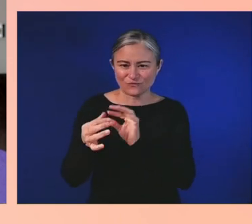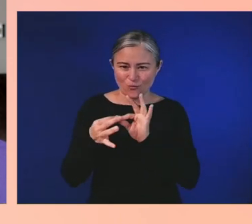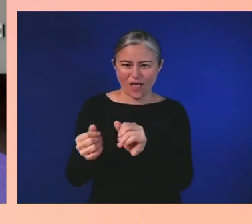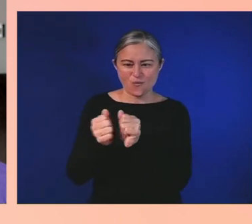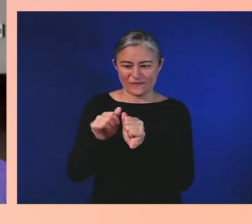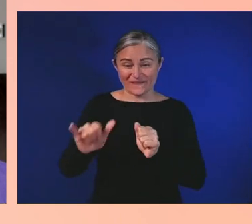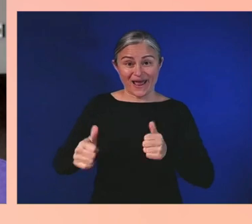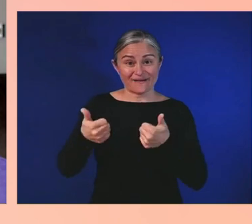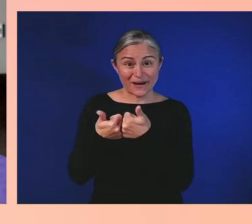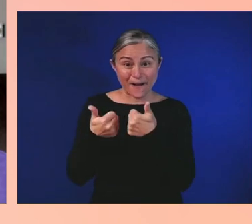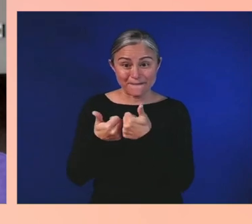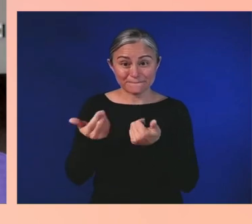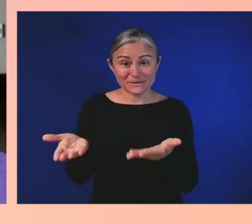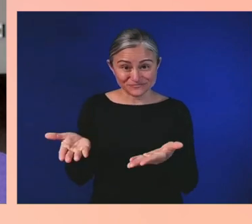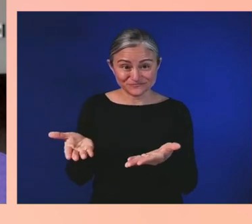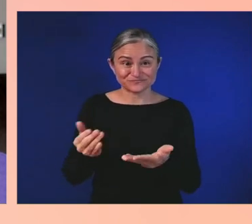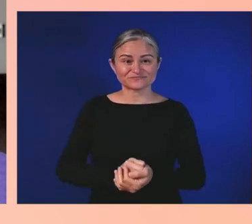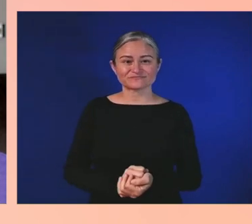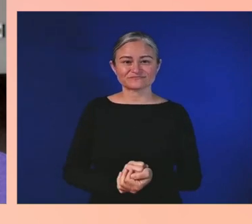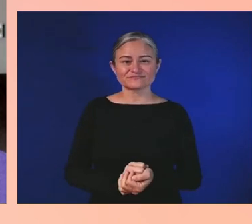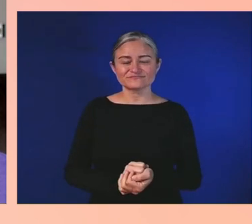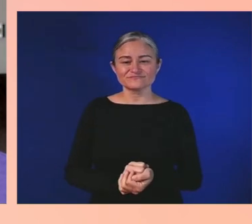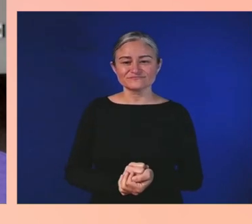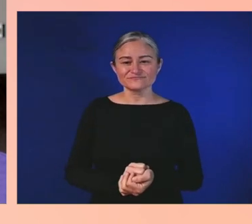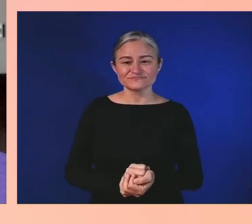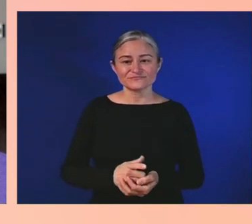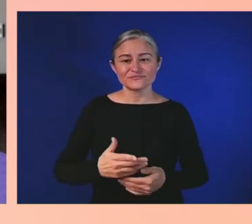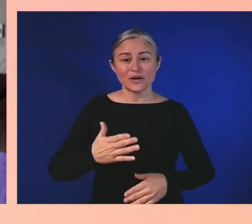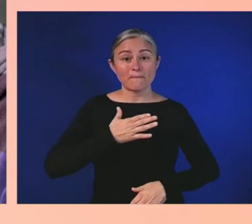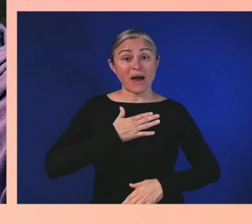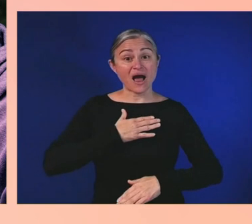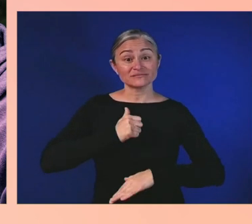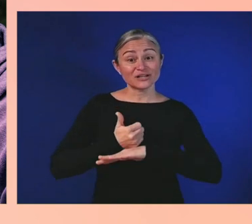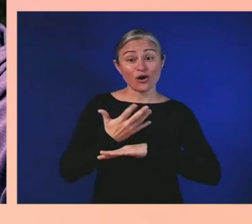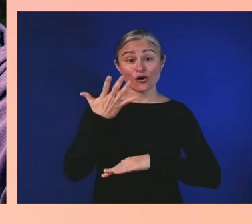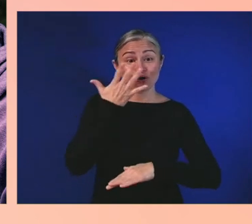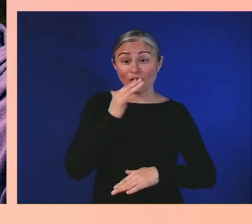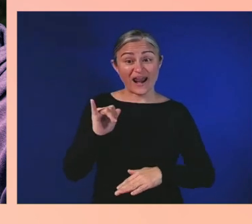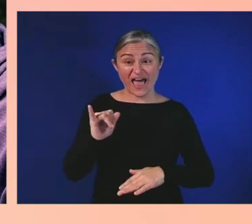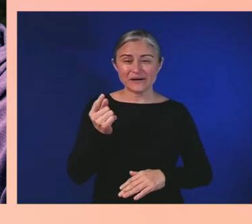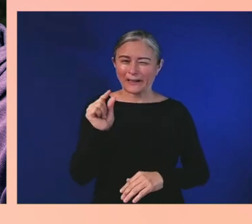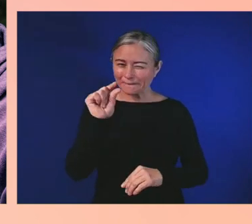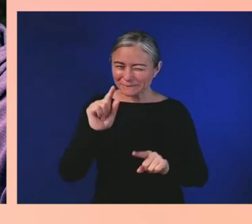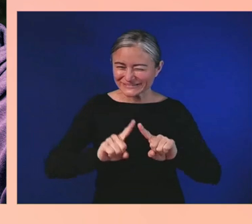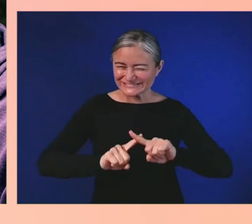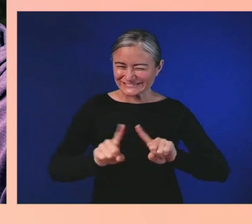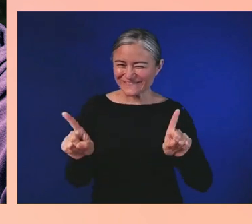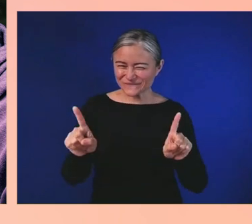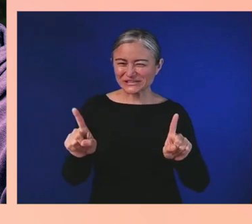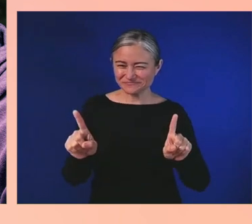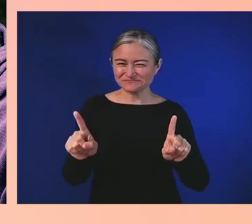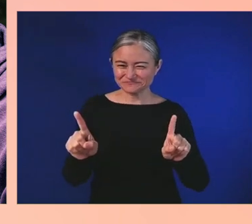But my setup, it's a little bit different than what most people would think when you're thinking of